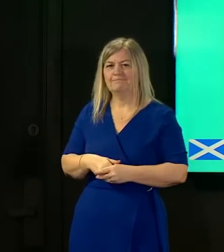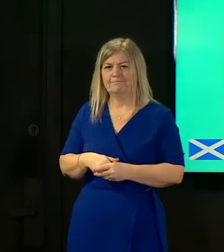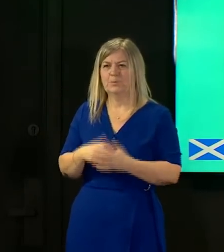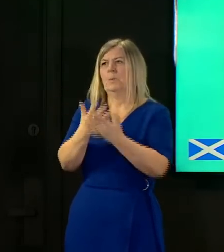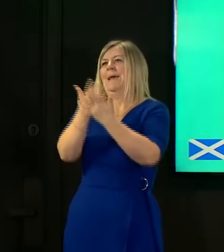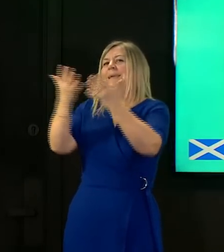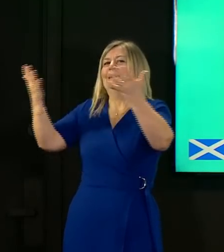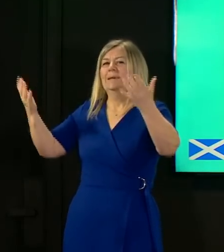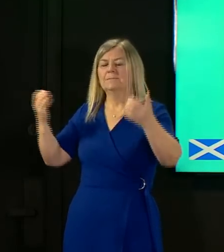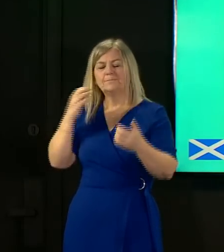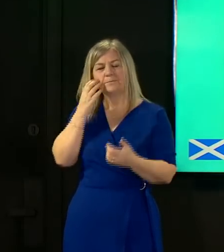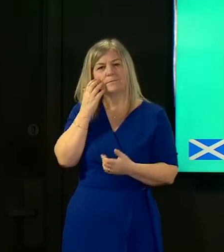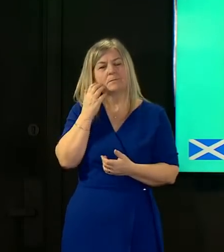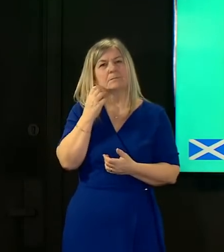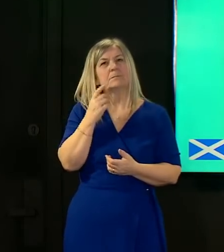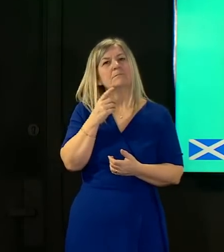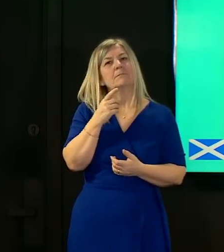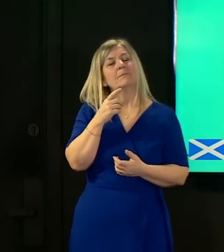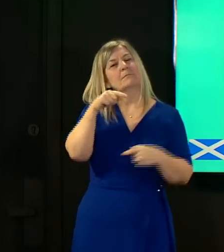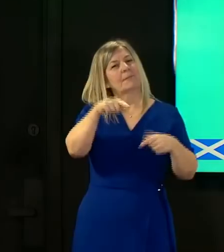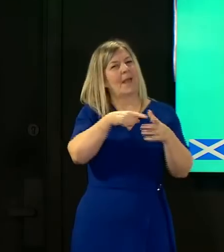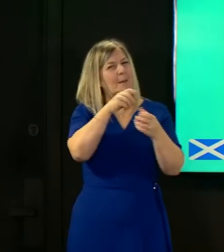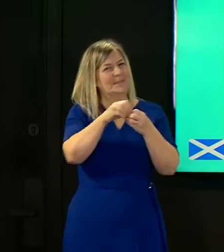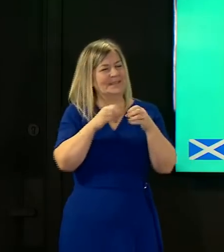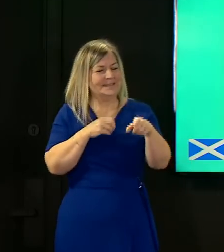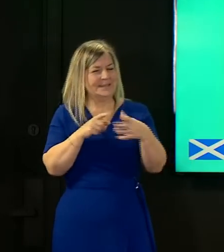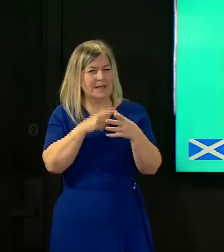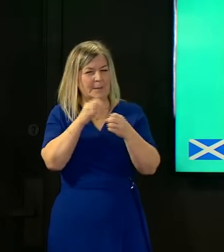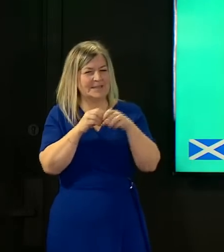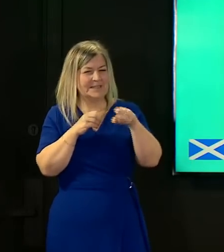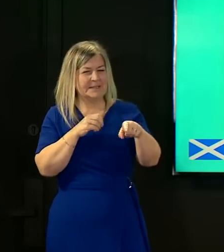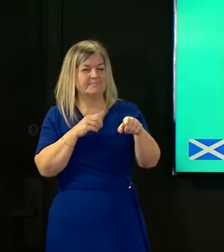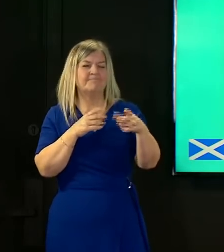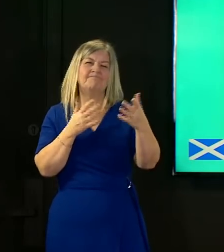the the approach that's been taken here in aberdeen is one which has been led by